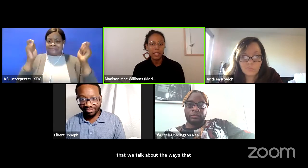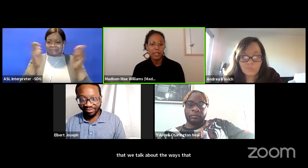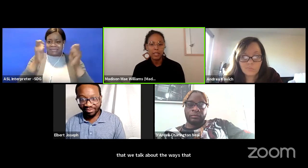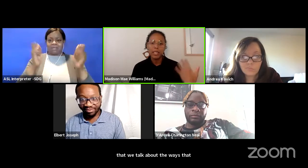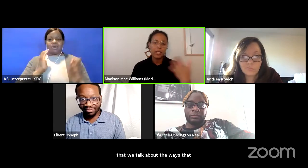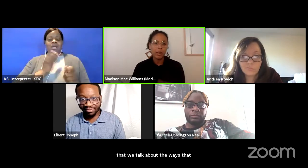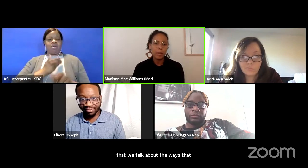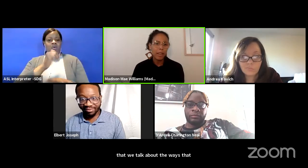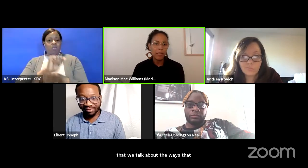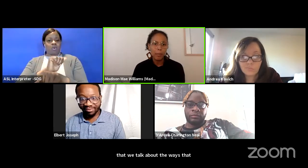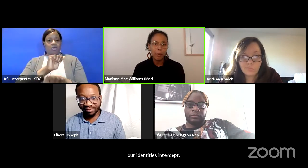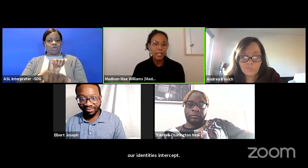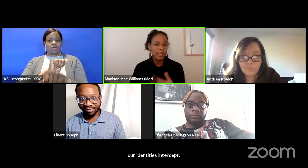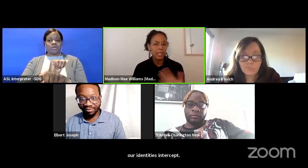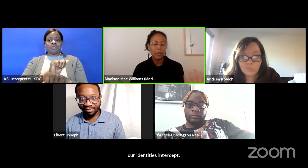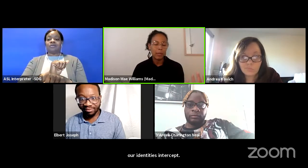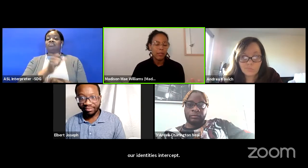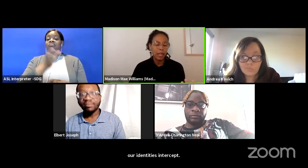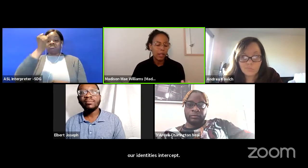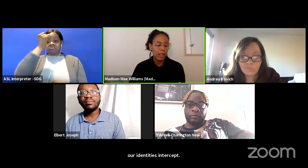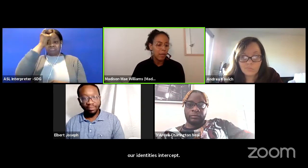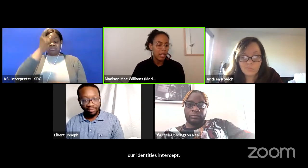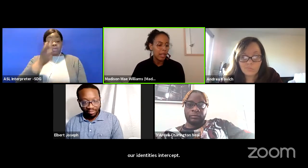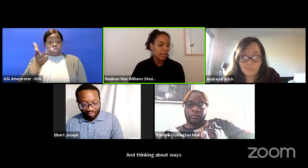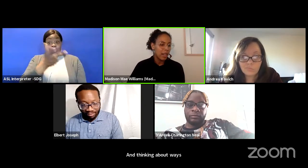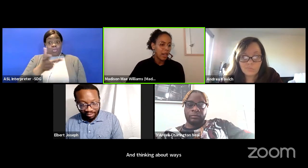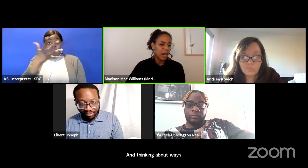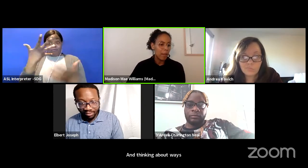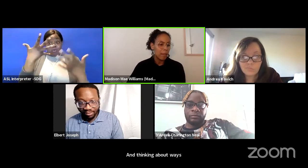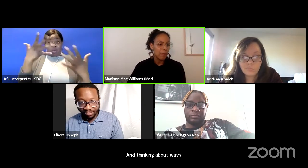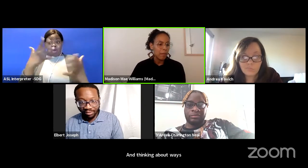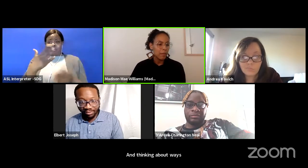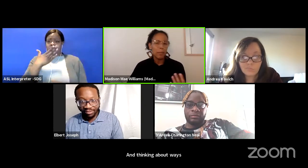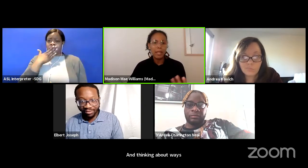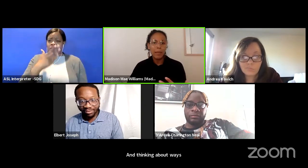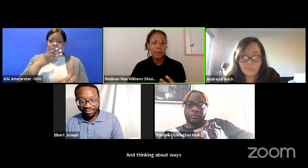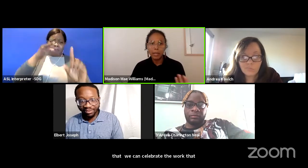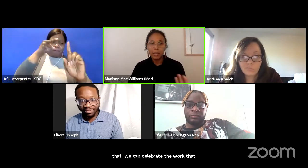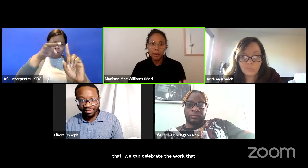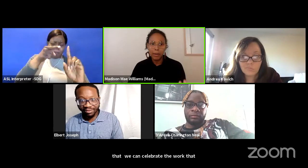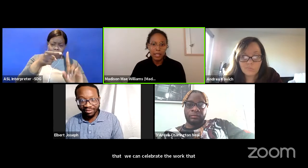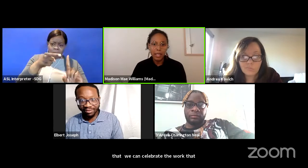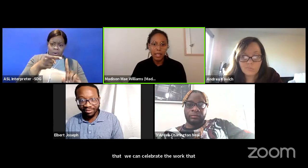And just jumping off the points that the three of you all have made. Something that really resonated